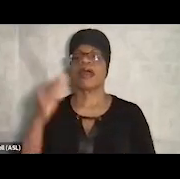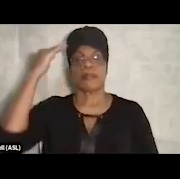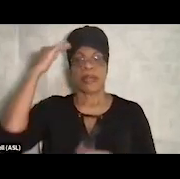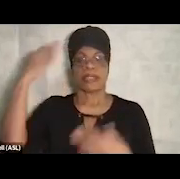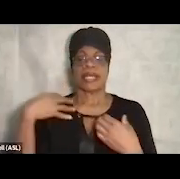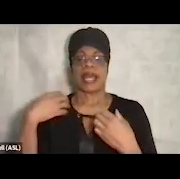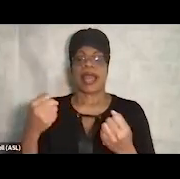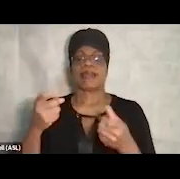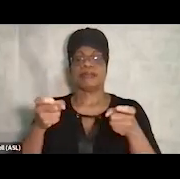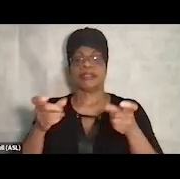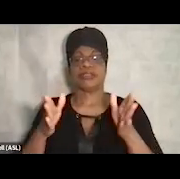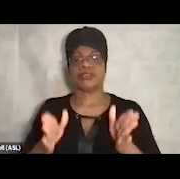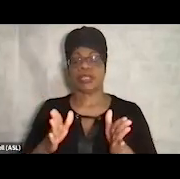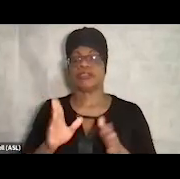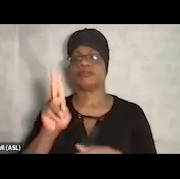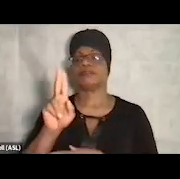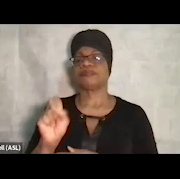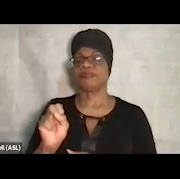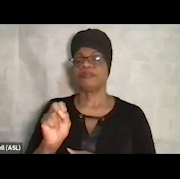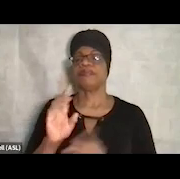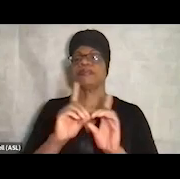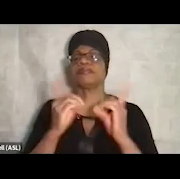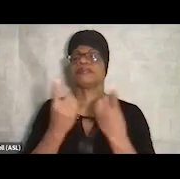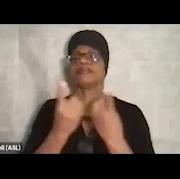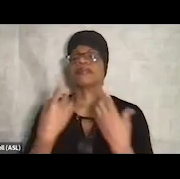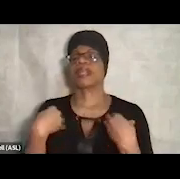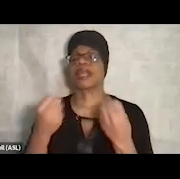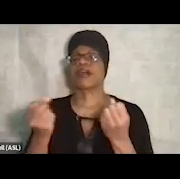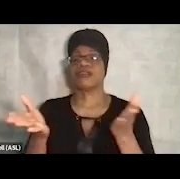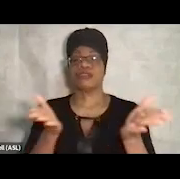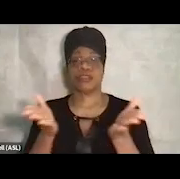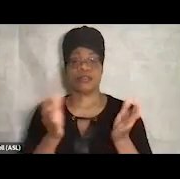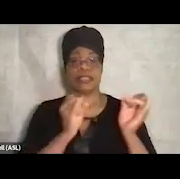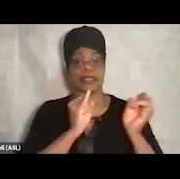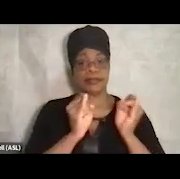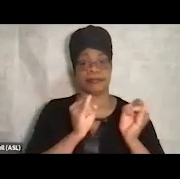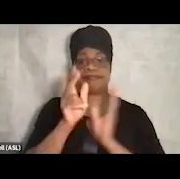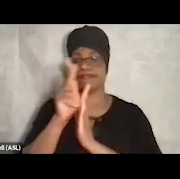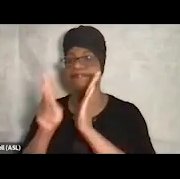the US Department of Health and Human Services. And interviews, policies, and opinions expressed